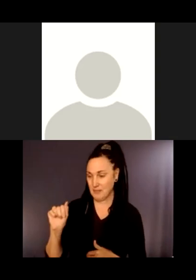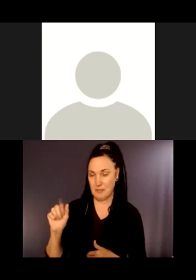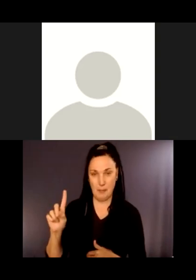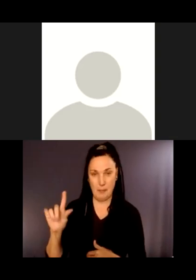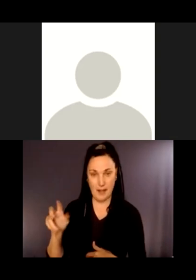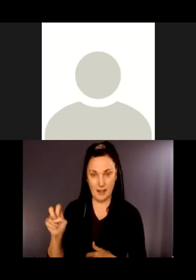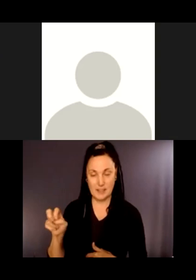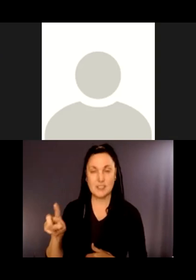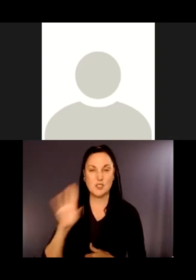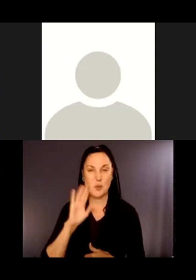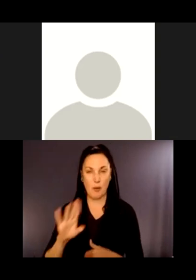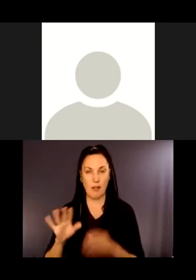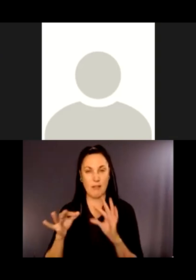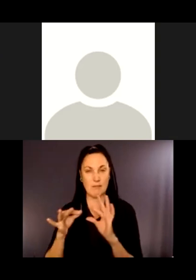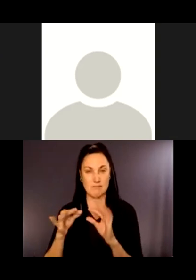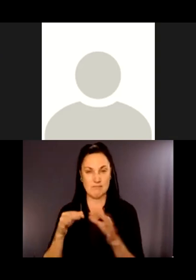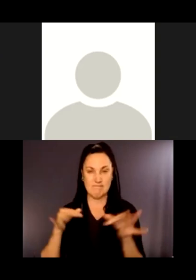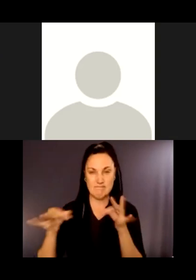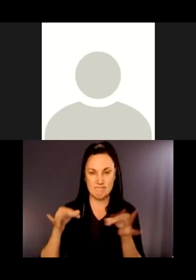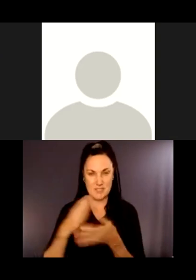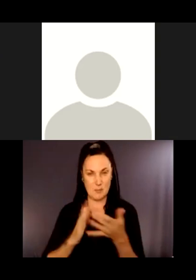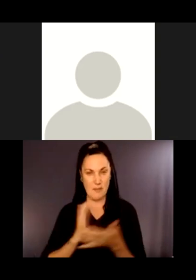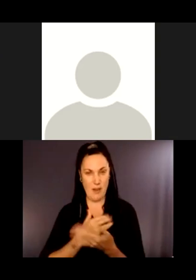let her talk about some of the ideas we have for on-site